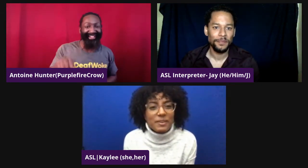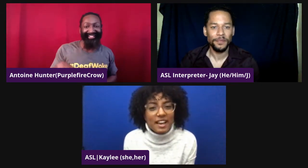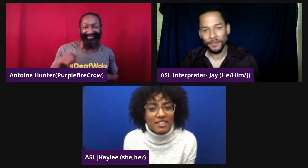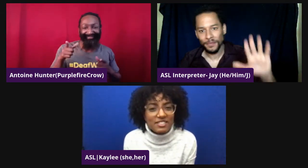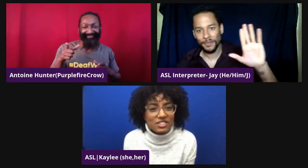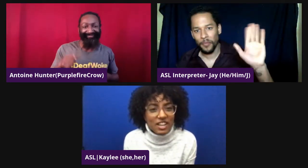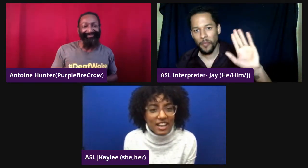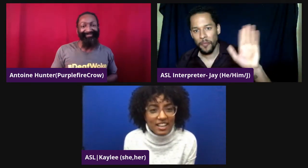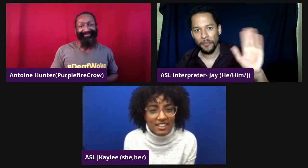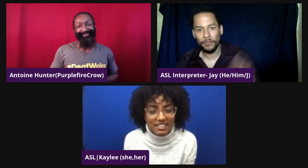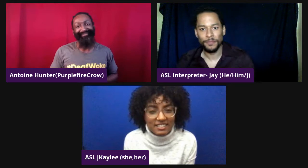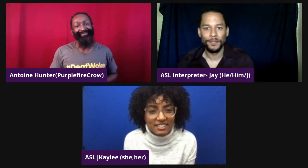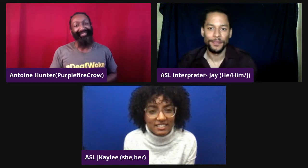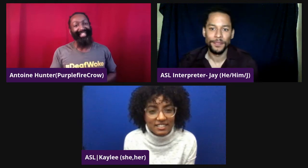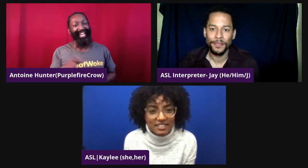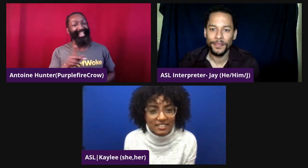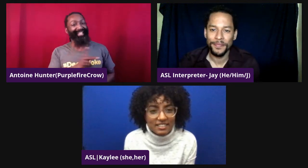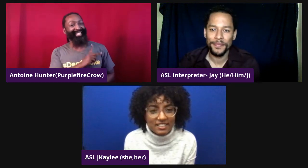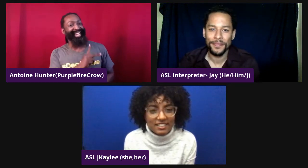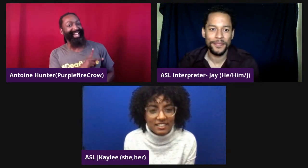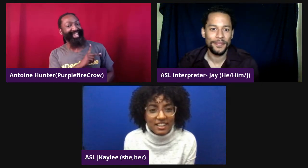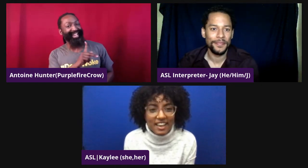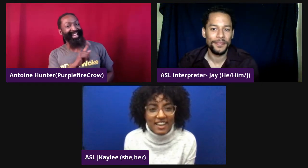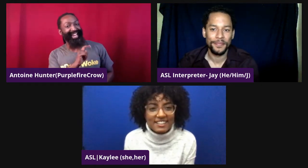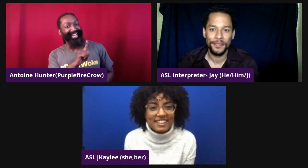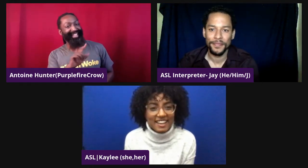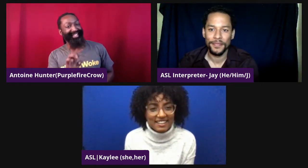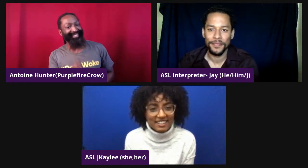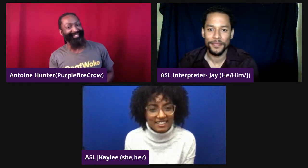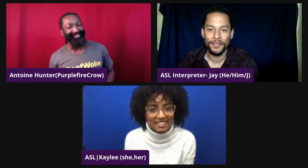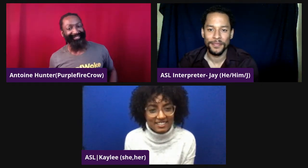We have Jay and Kaylee.